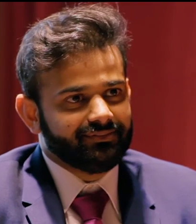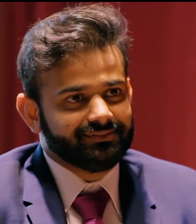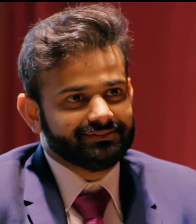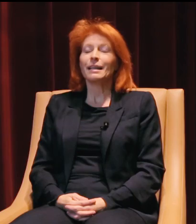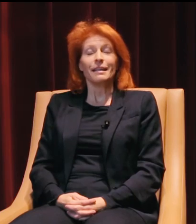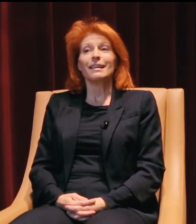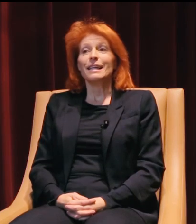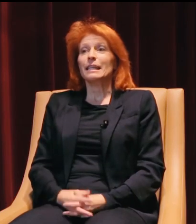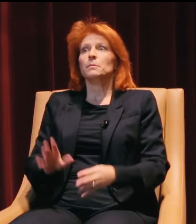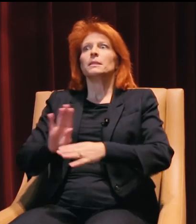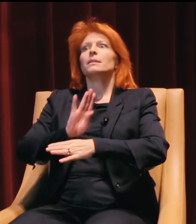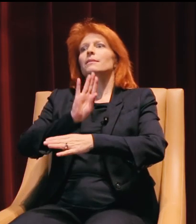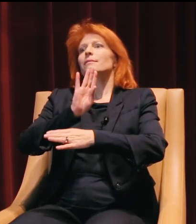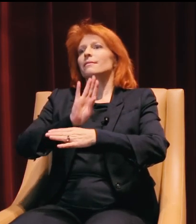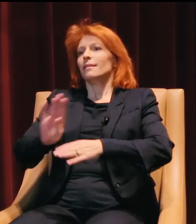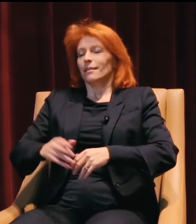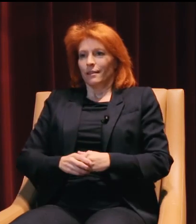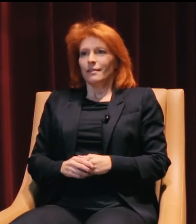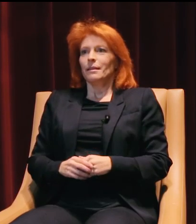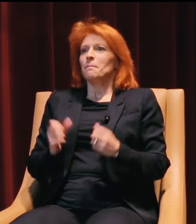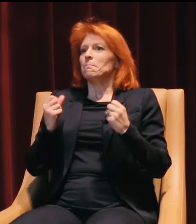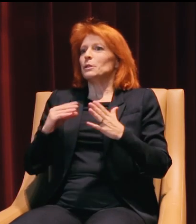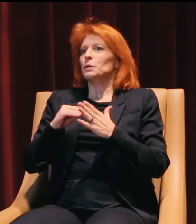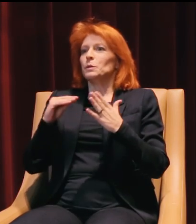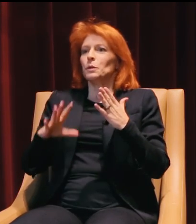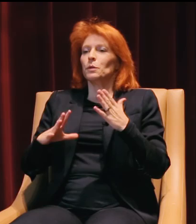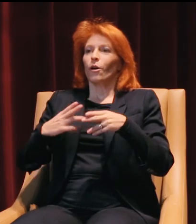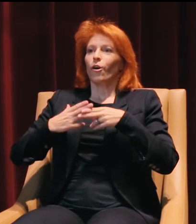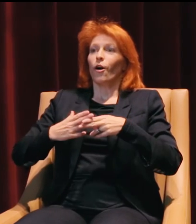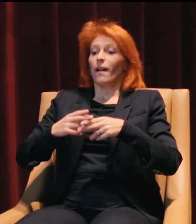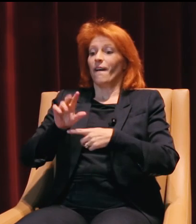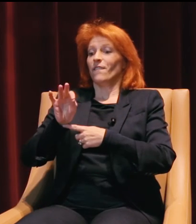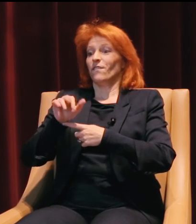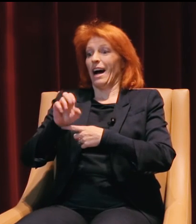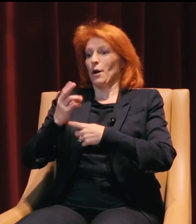It's been pretty busy. A lot of students call it a fire hose of information.